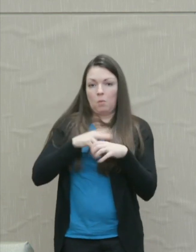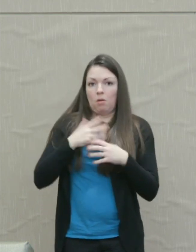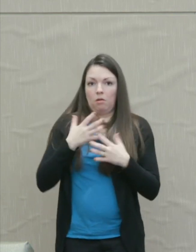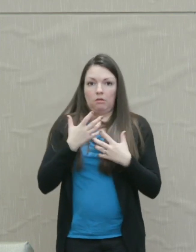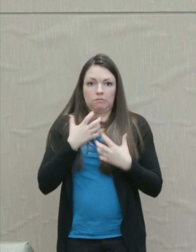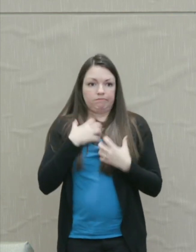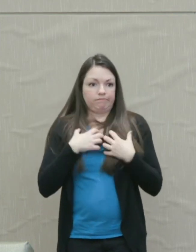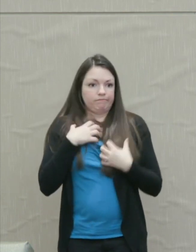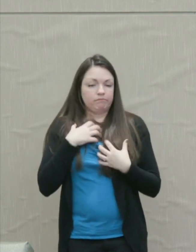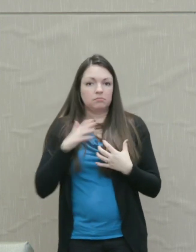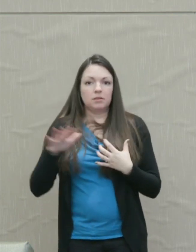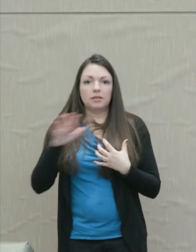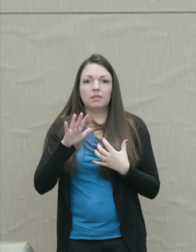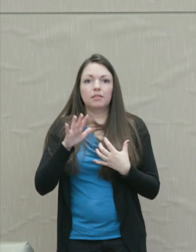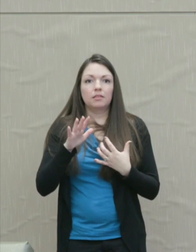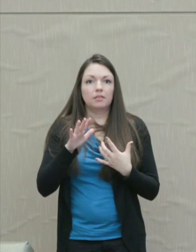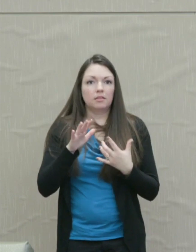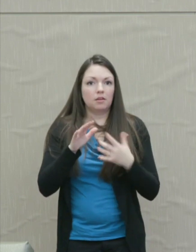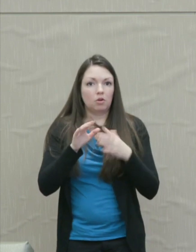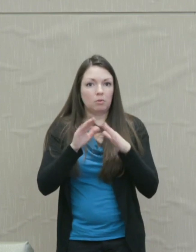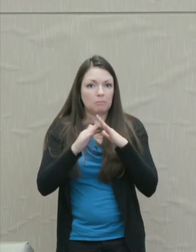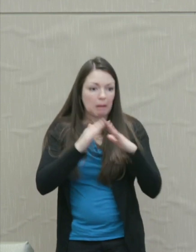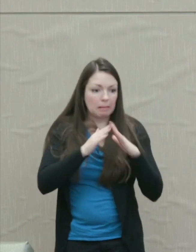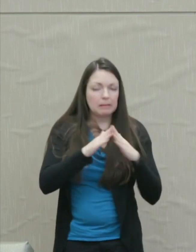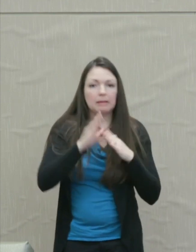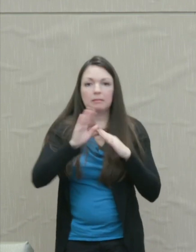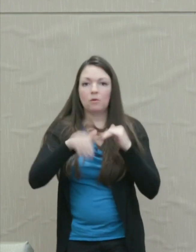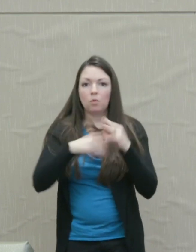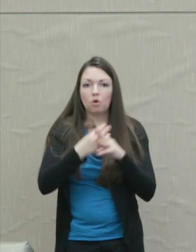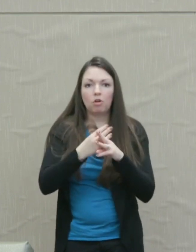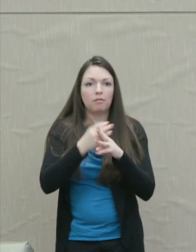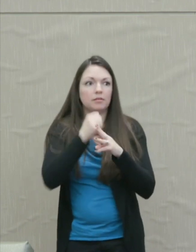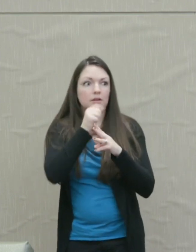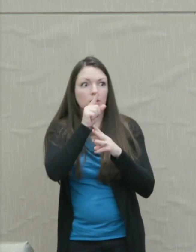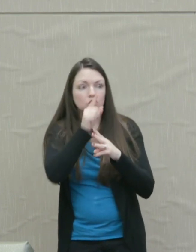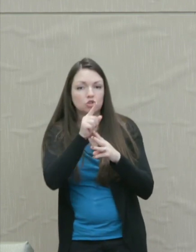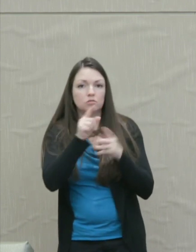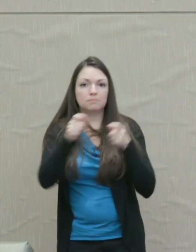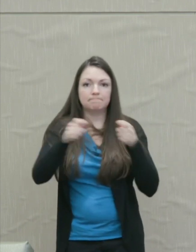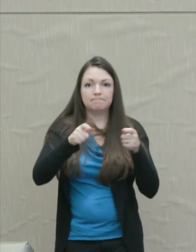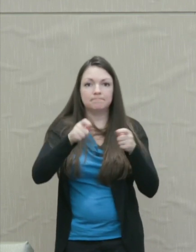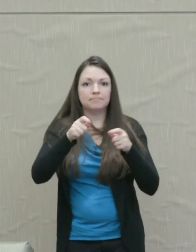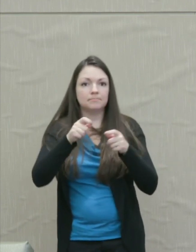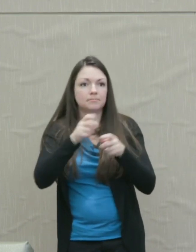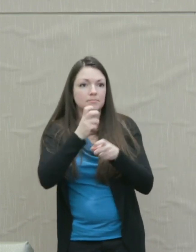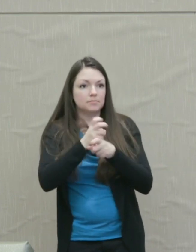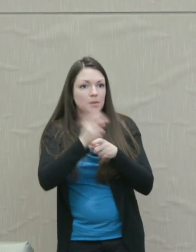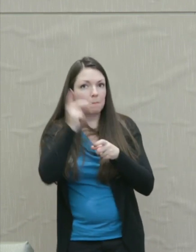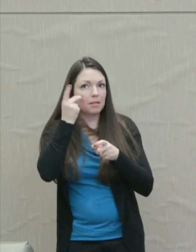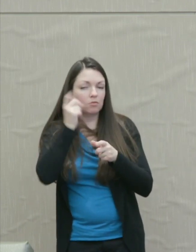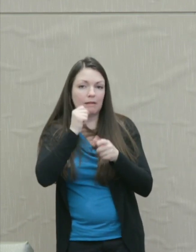colony in a new world, economic uncertainty, a harsh climate, political instability.